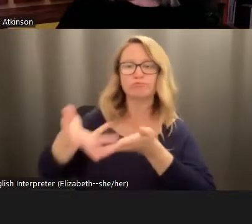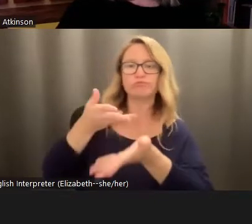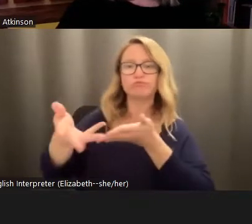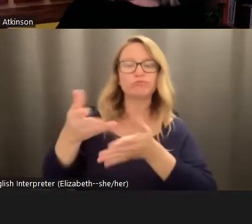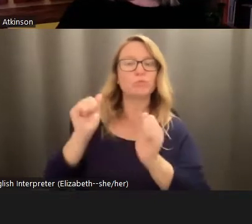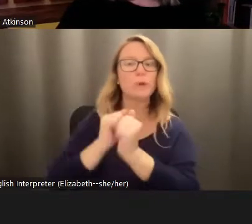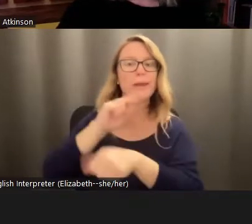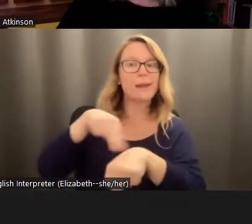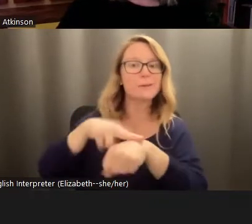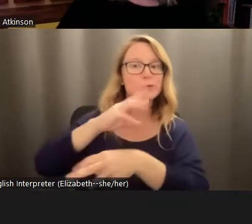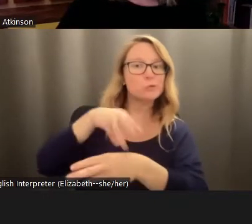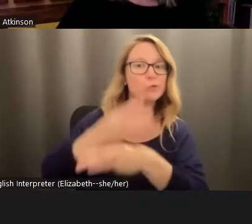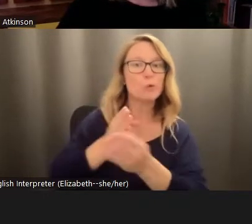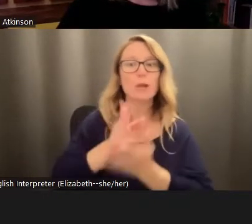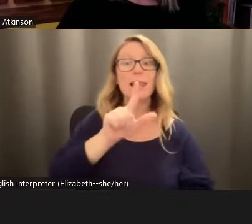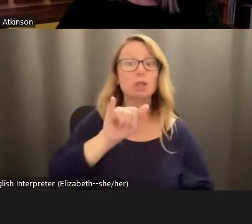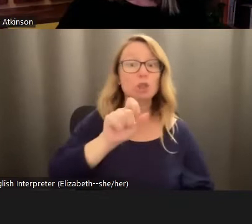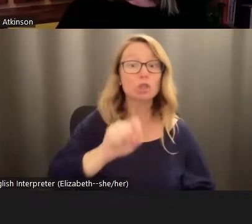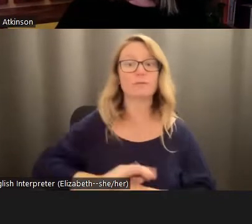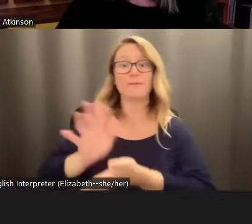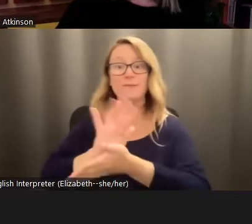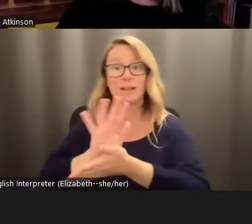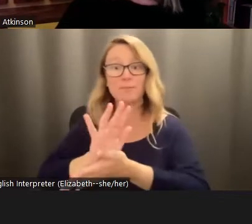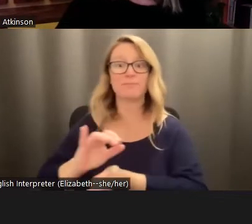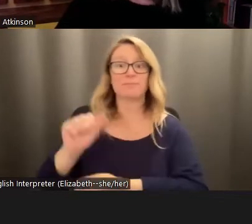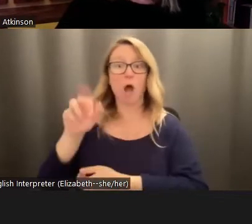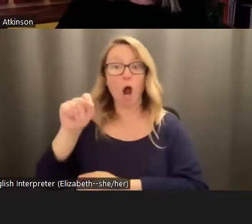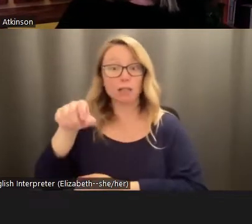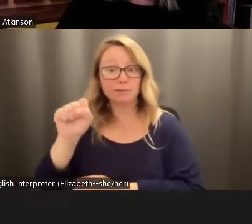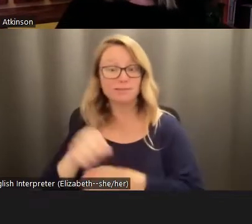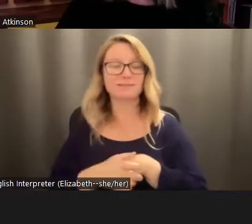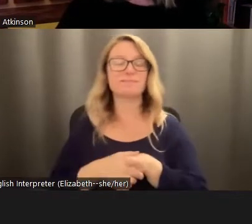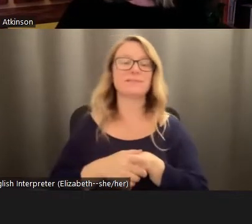literature, film and the arts. And it's actually that approach